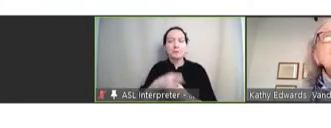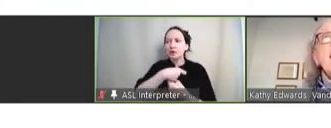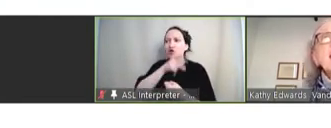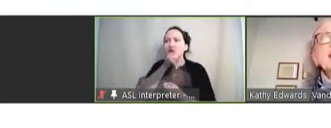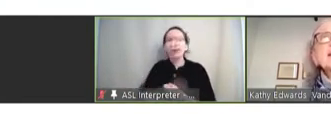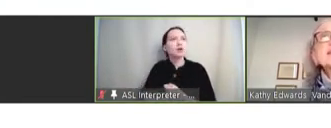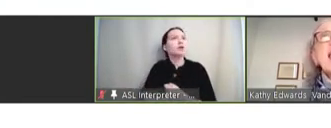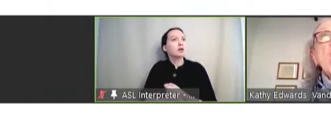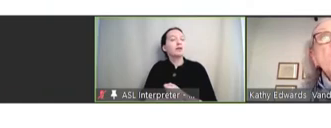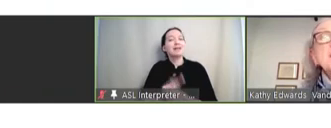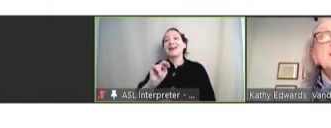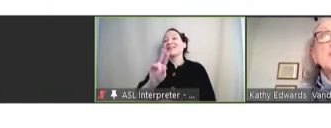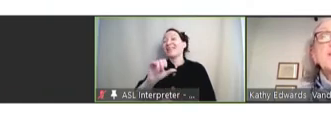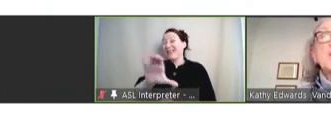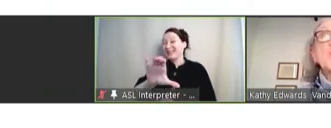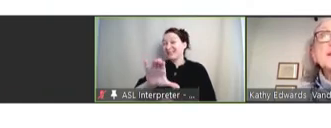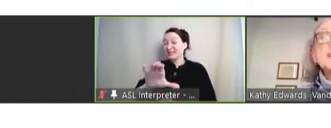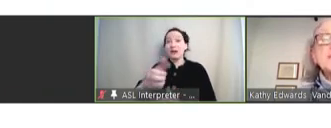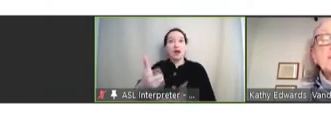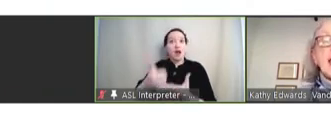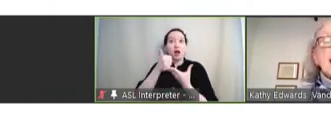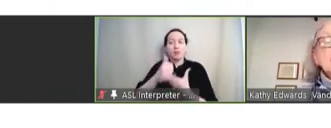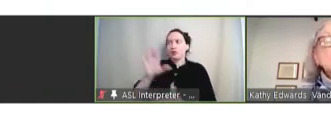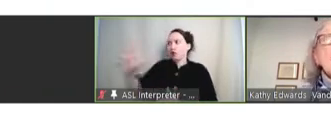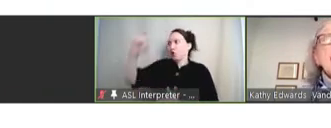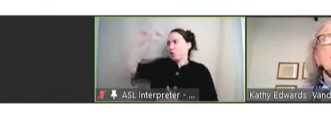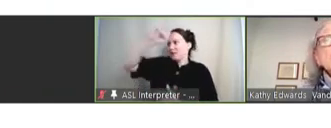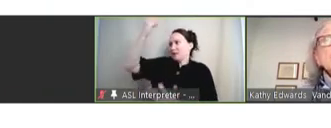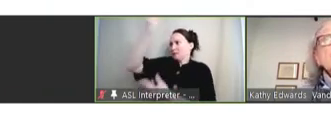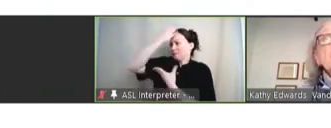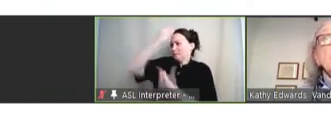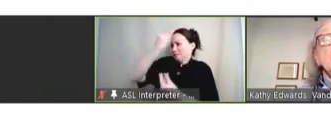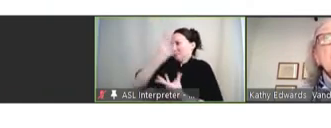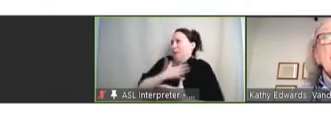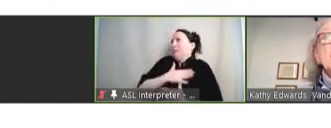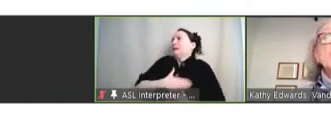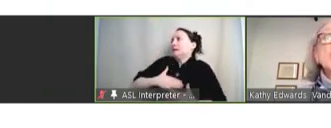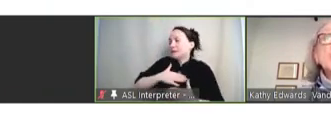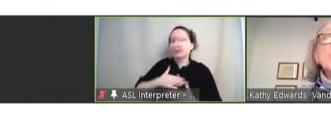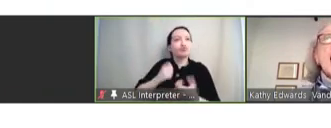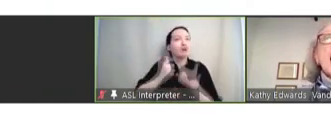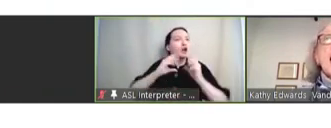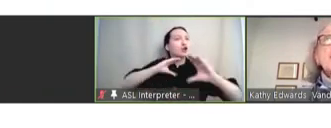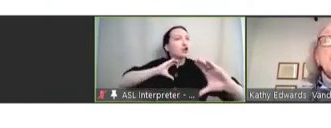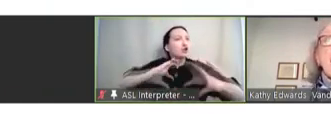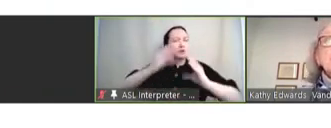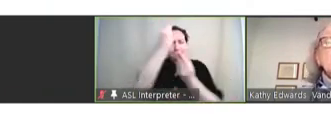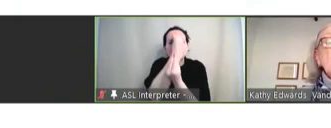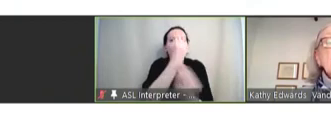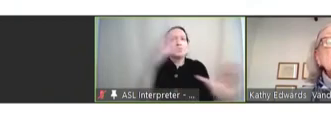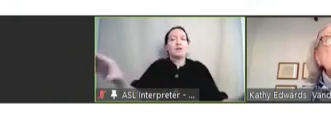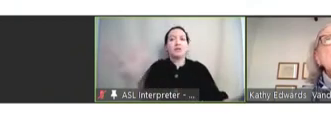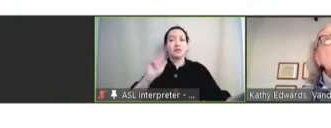NVAC needs to help us with their wisdom -- in trying to communicate to the population that